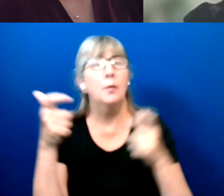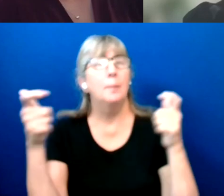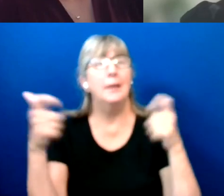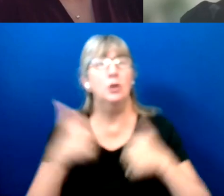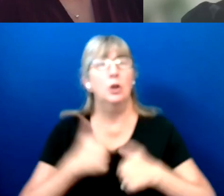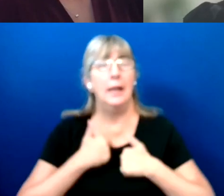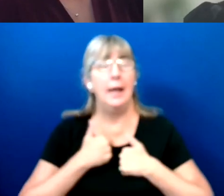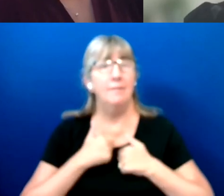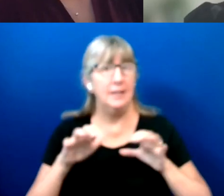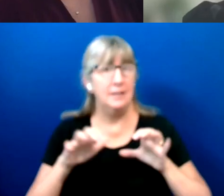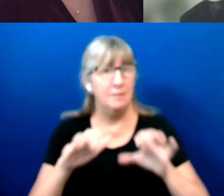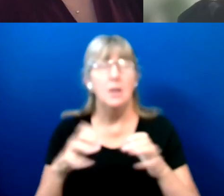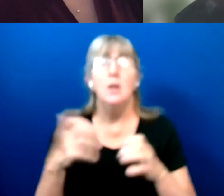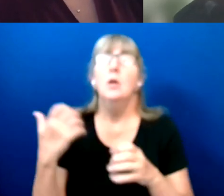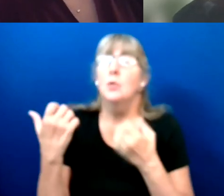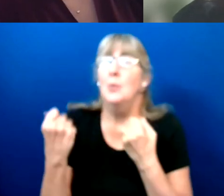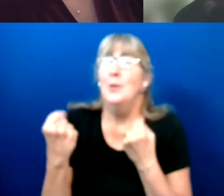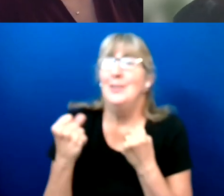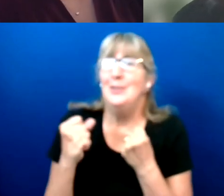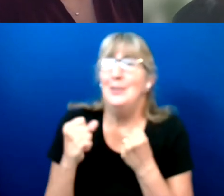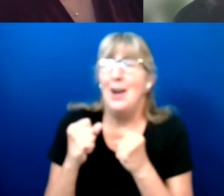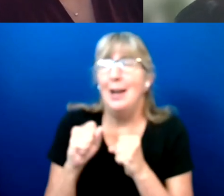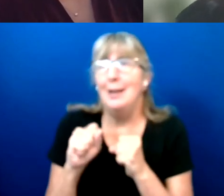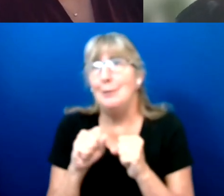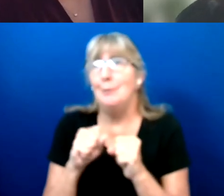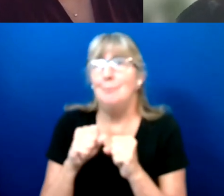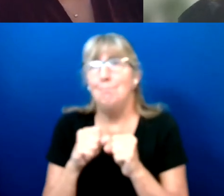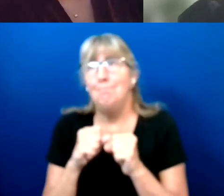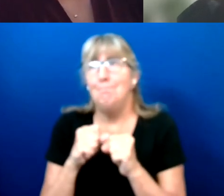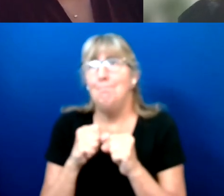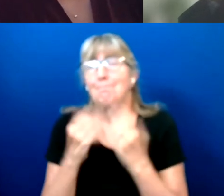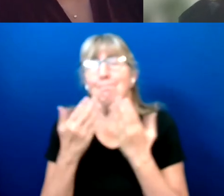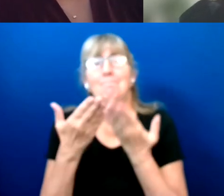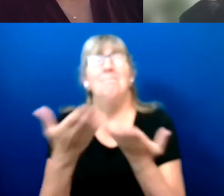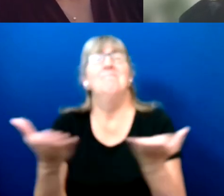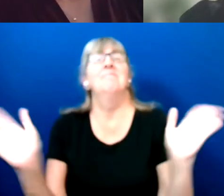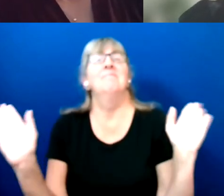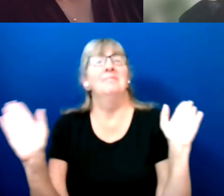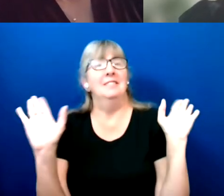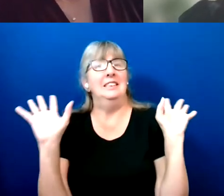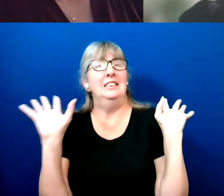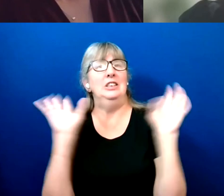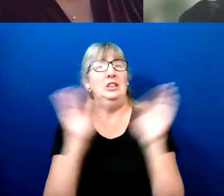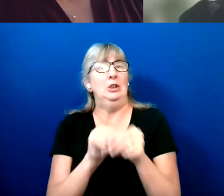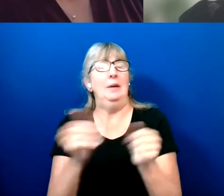So we're trying to take, cast a wide net here and capture anything that would be covered